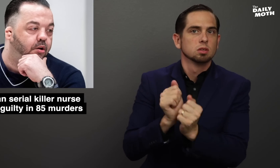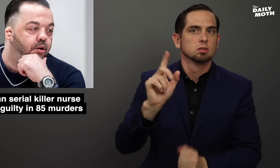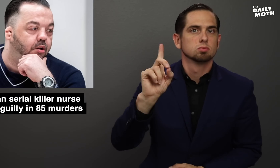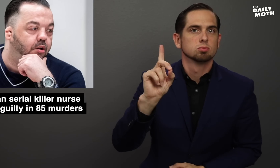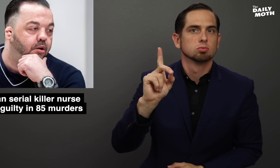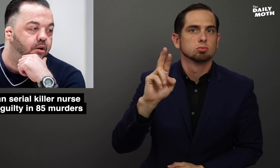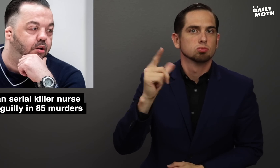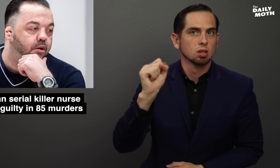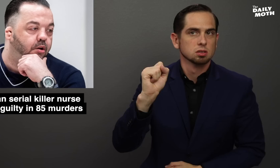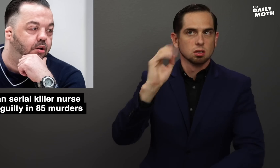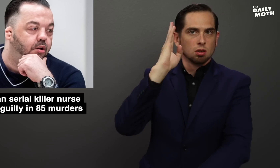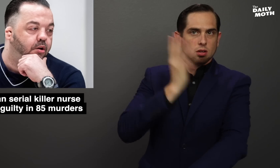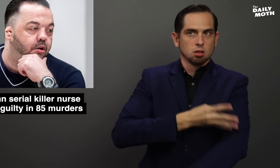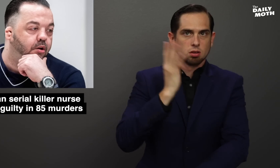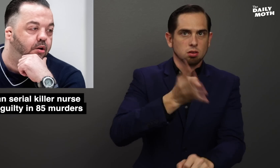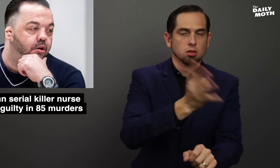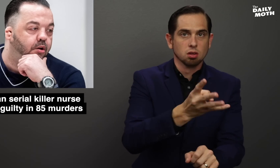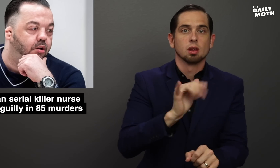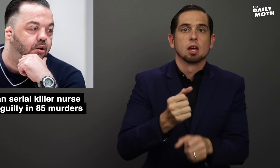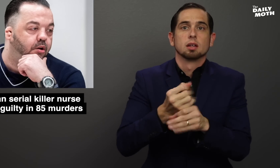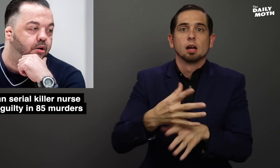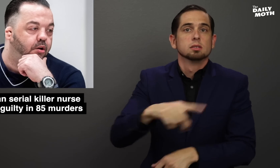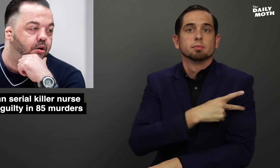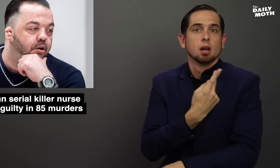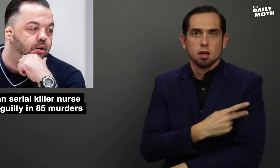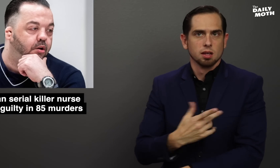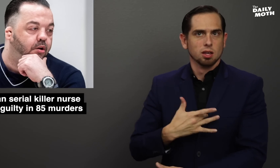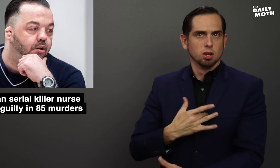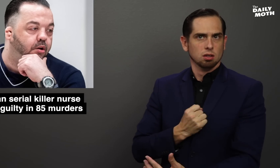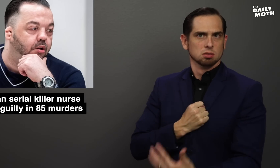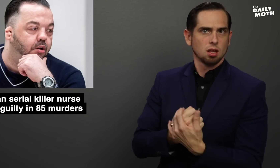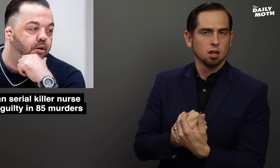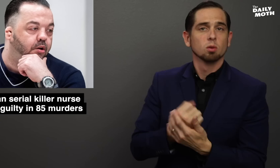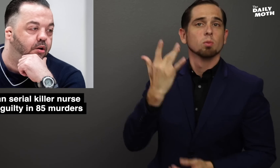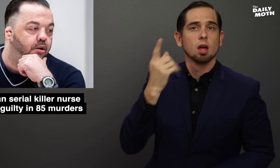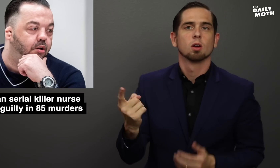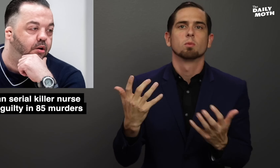drugs that caused them to have heart attacks